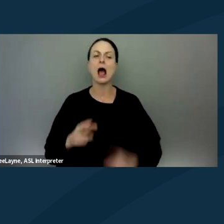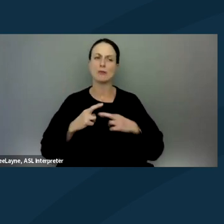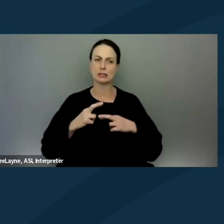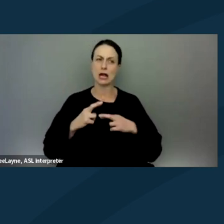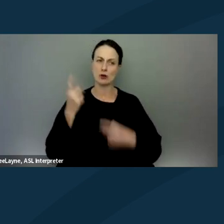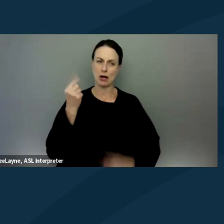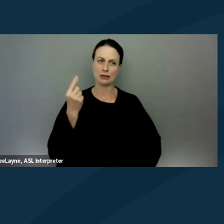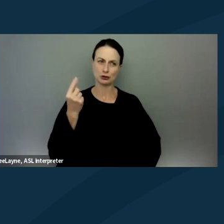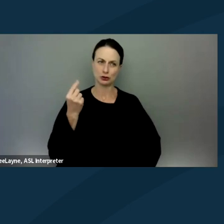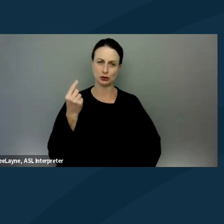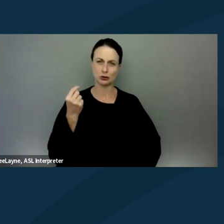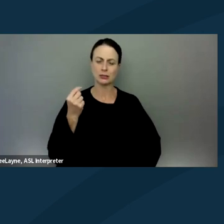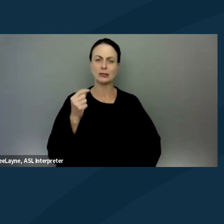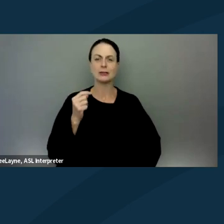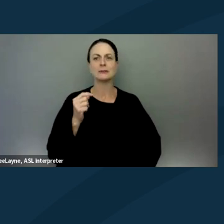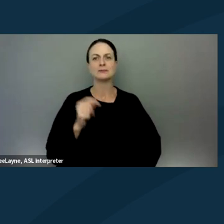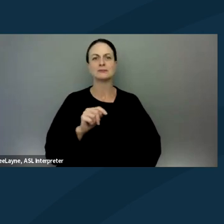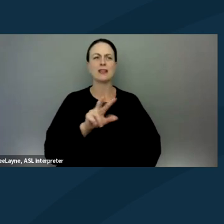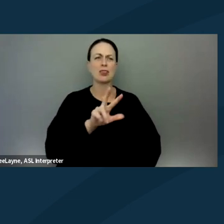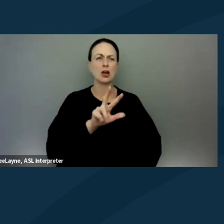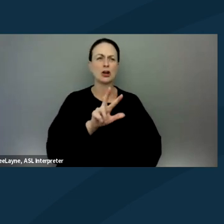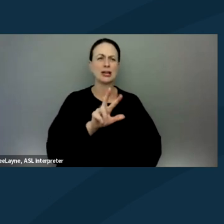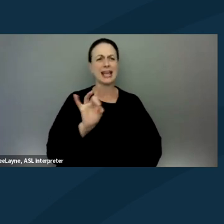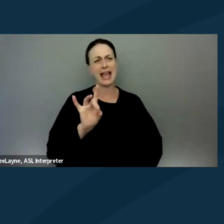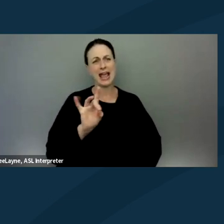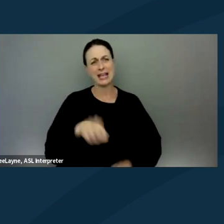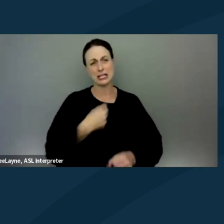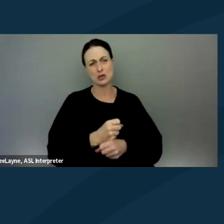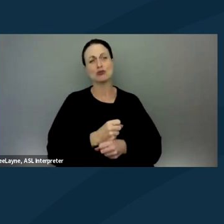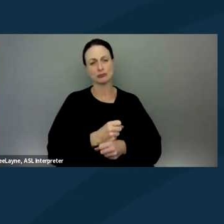so we're talking in 38 years of membership of ADAPT,